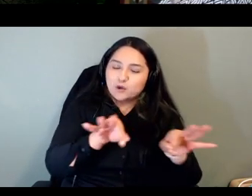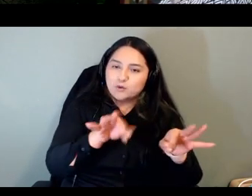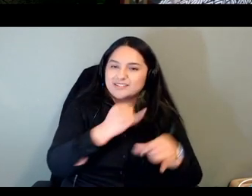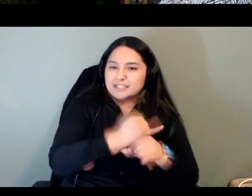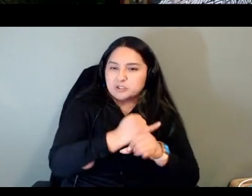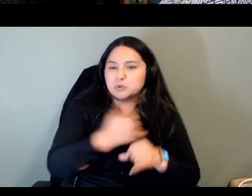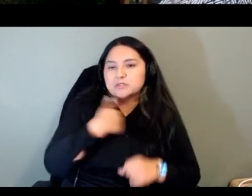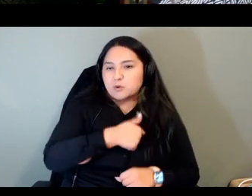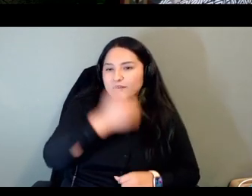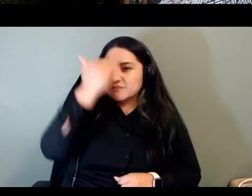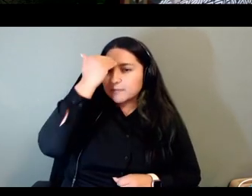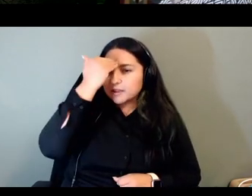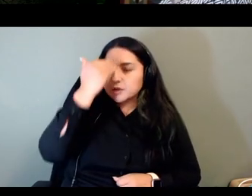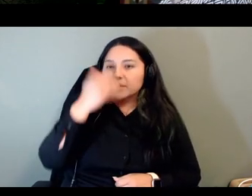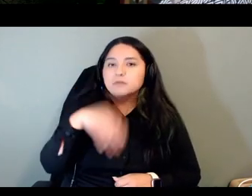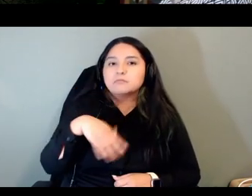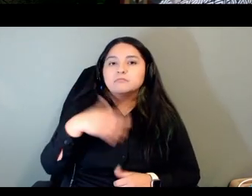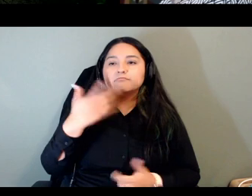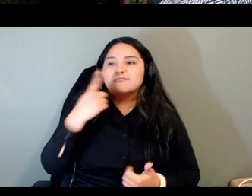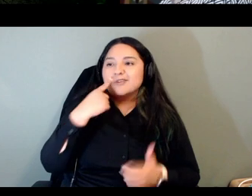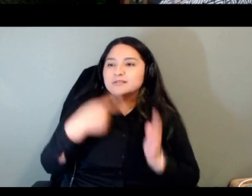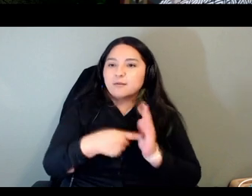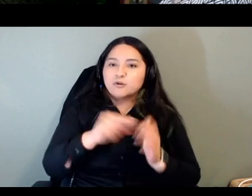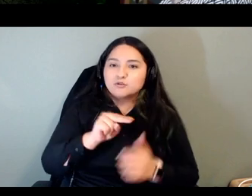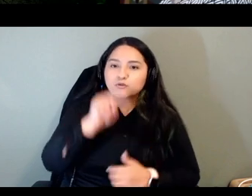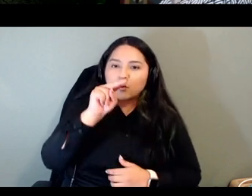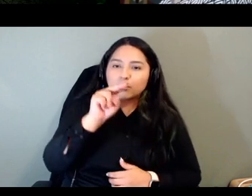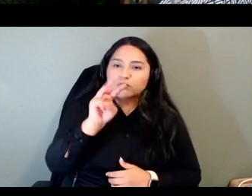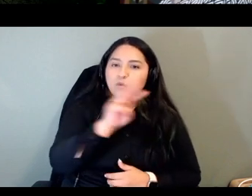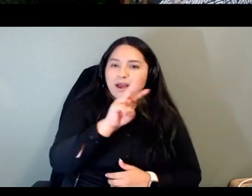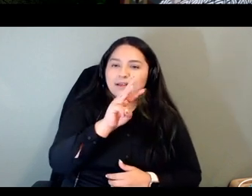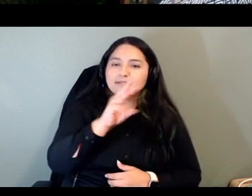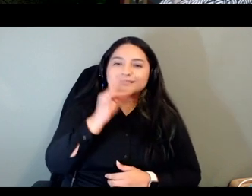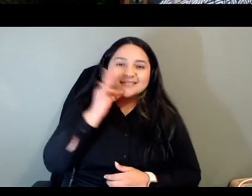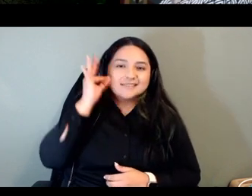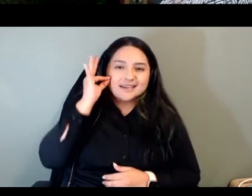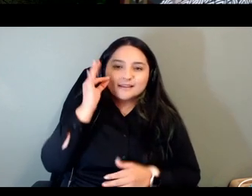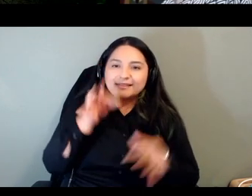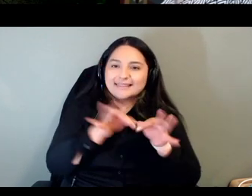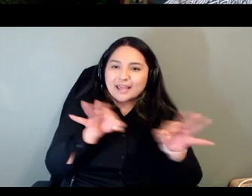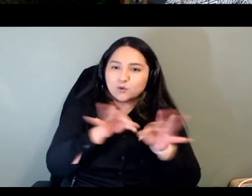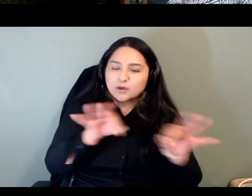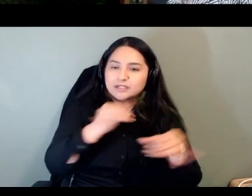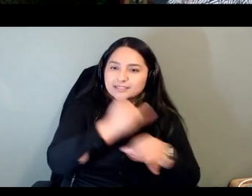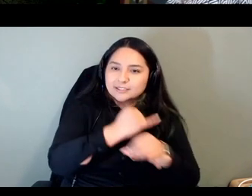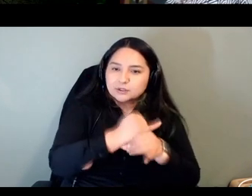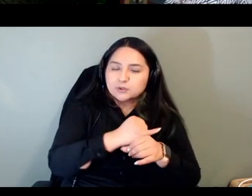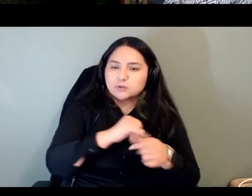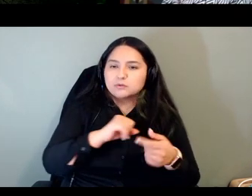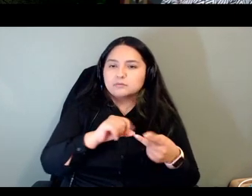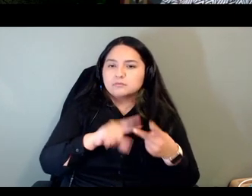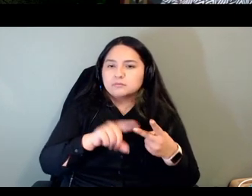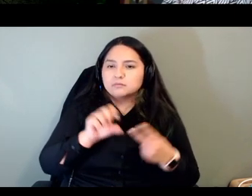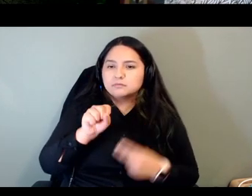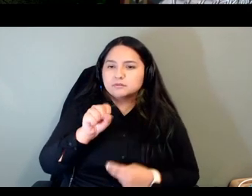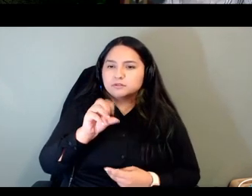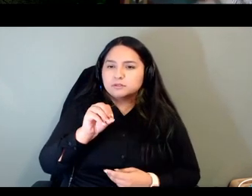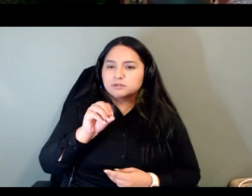the northwest indian language institute sildi the canadian indigenous language and literacy